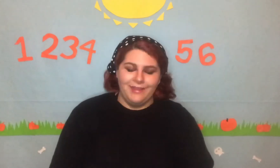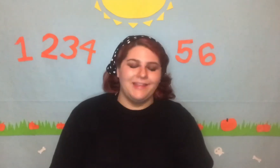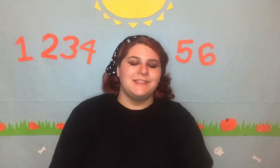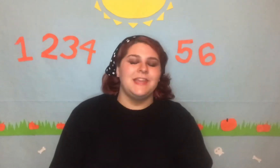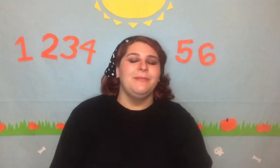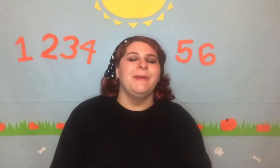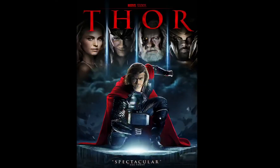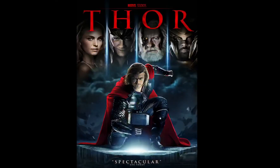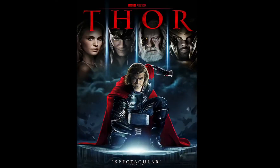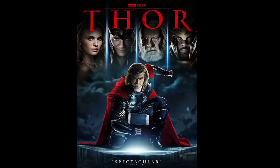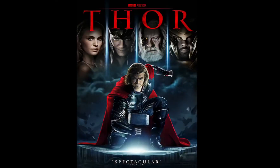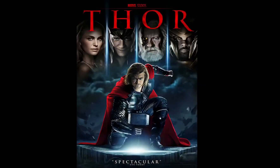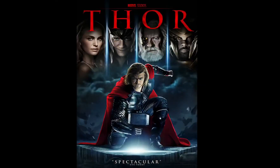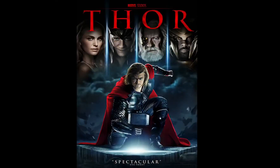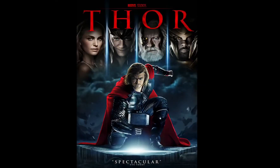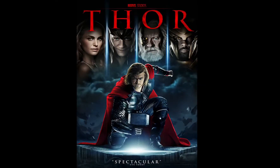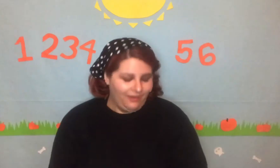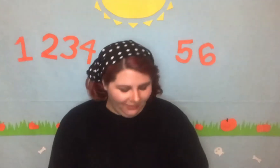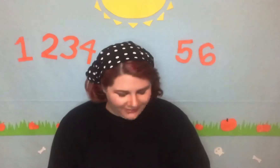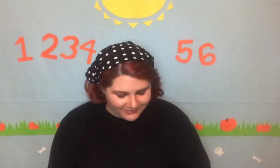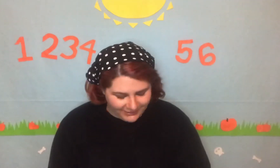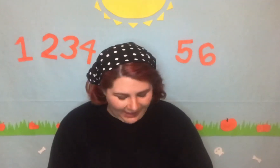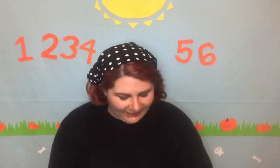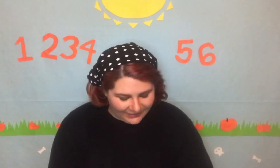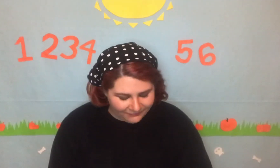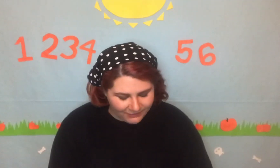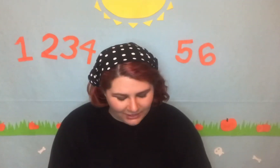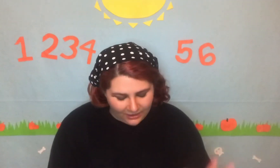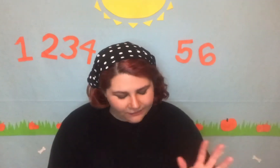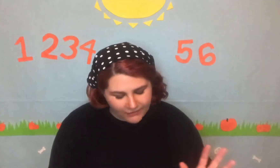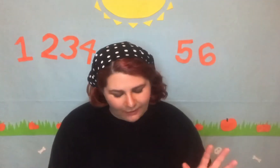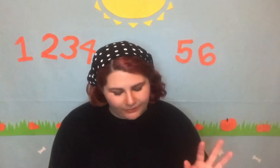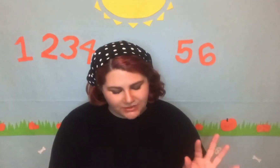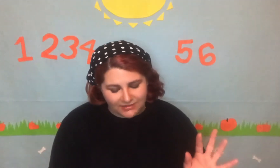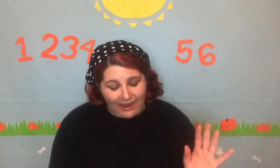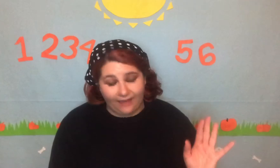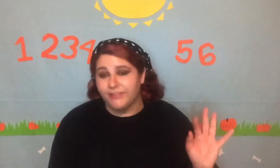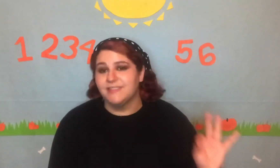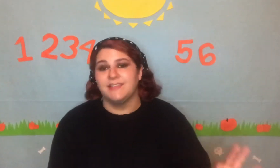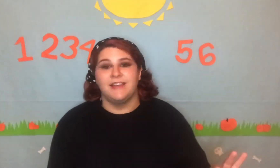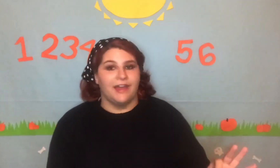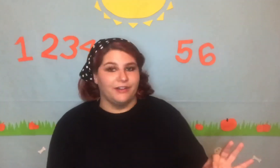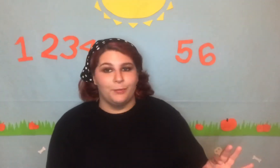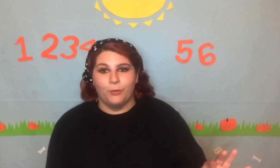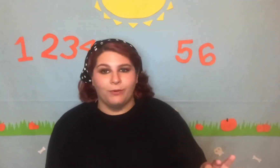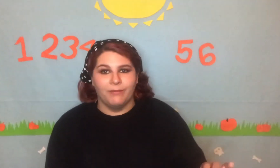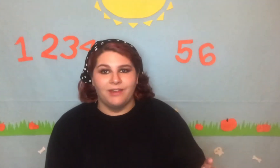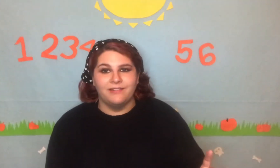In 10th place is Thor. Honestly I kind of love that we just haven't seen Natalie Portman